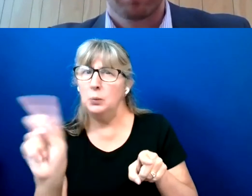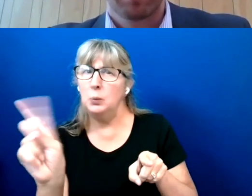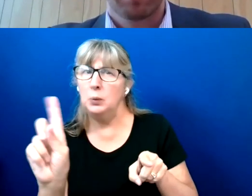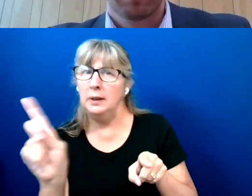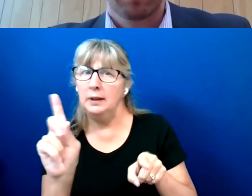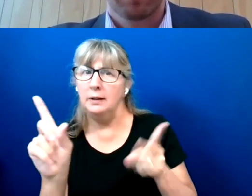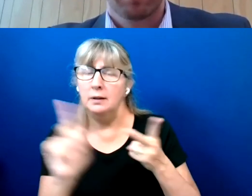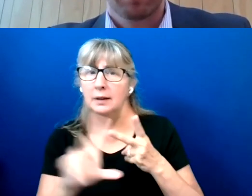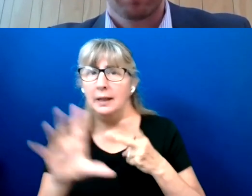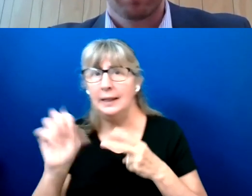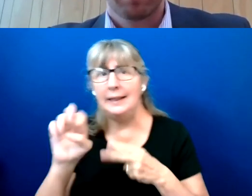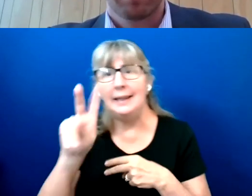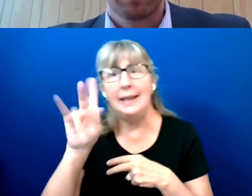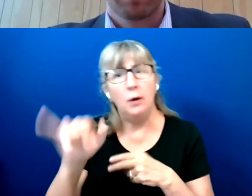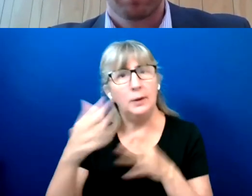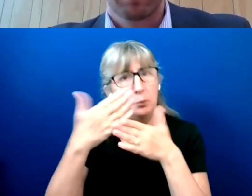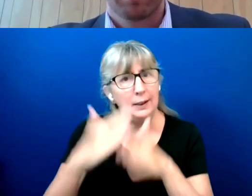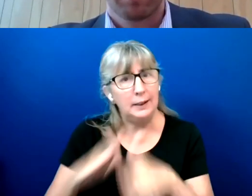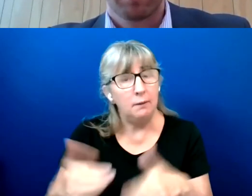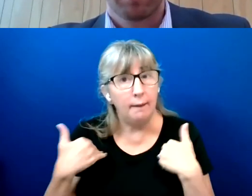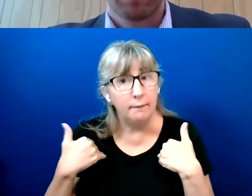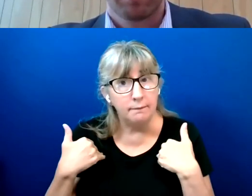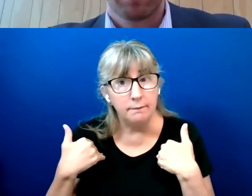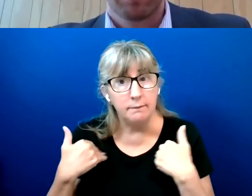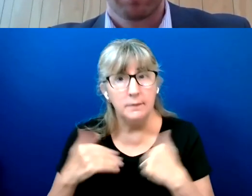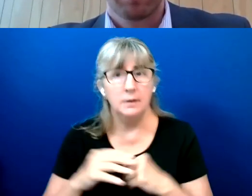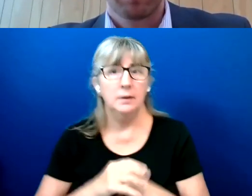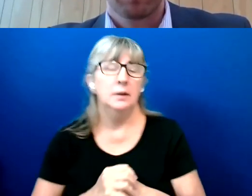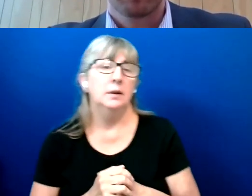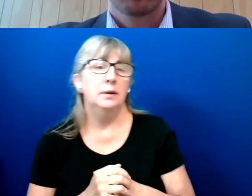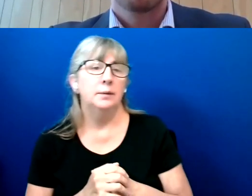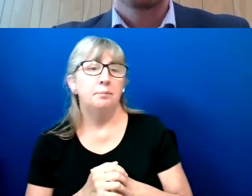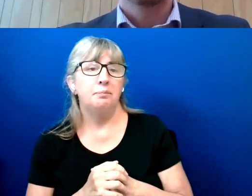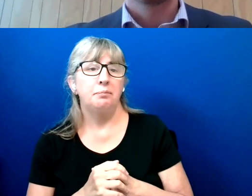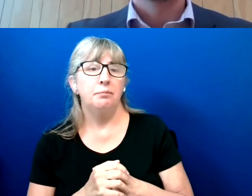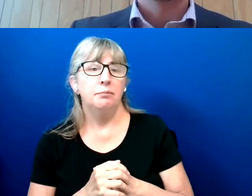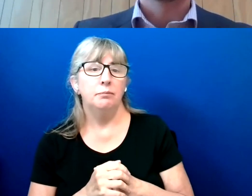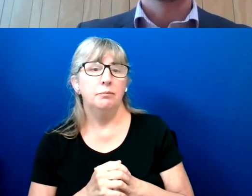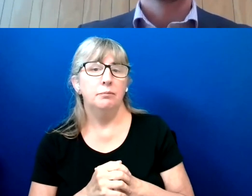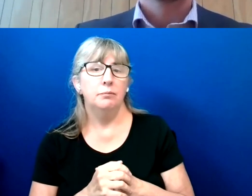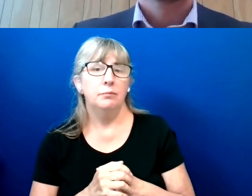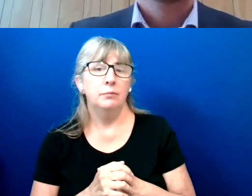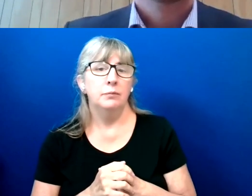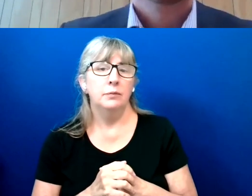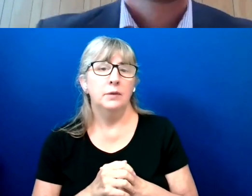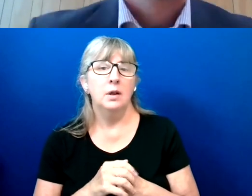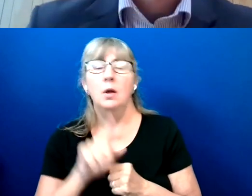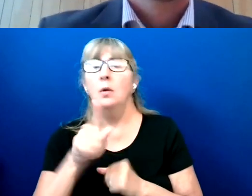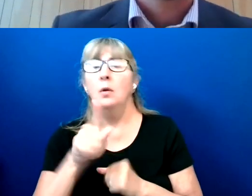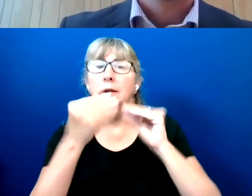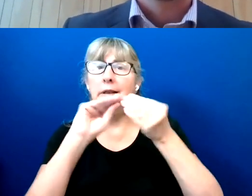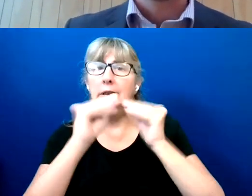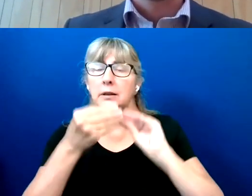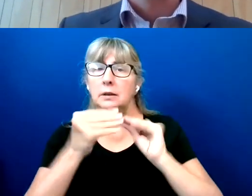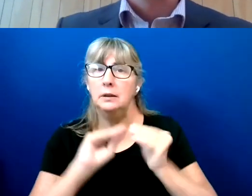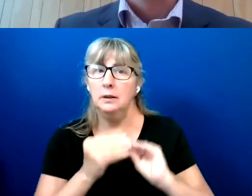So the only demographic data that we took was, we did ask the voters